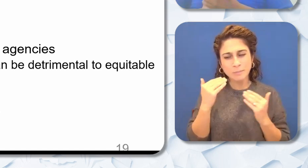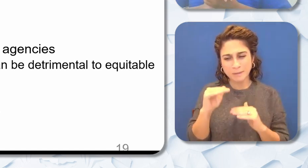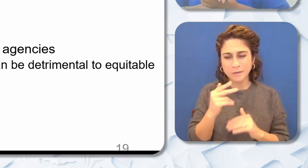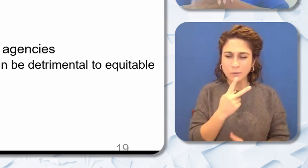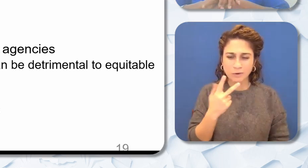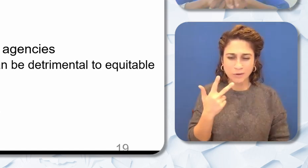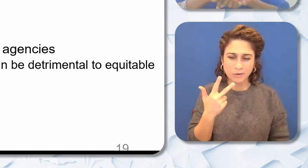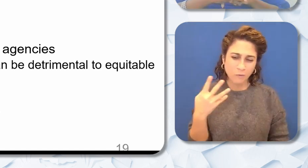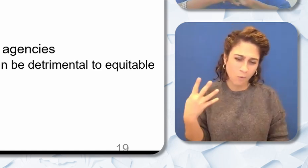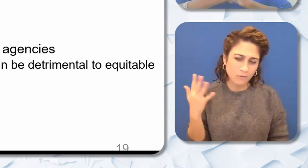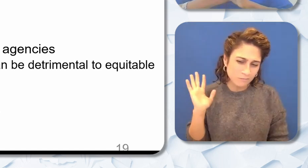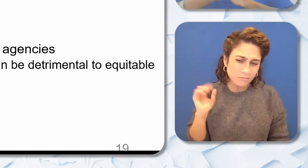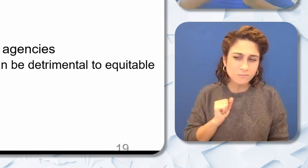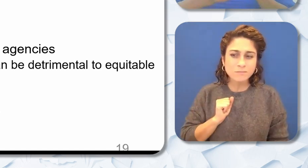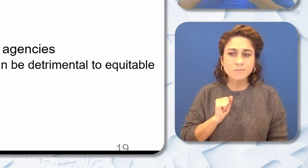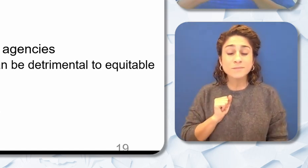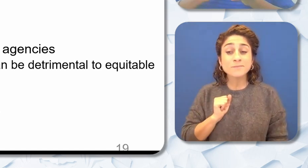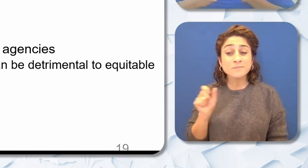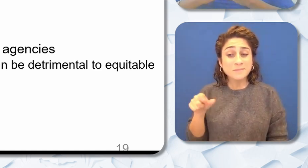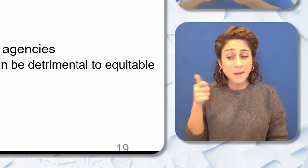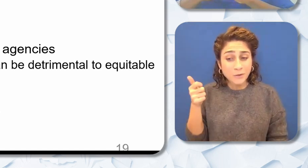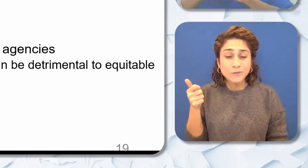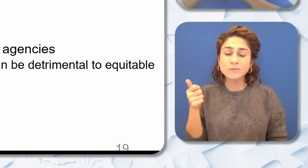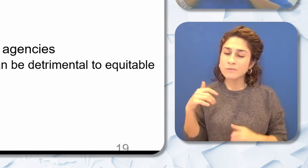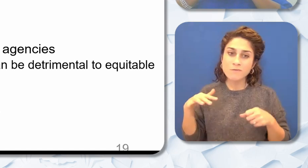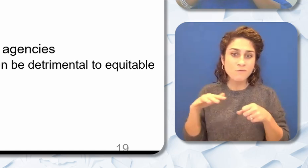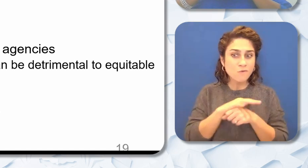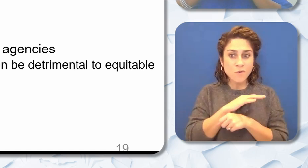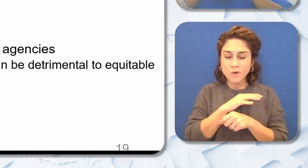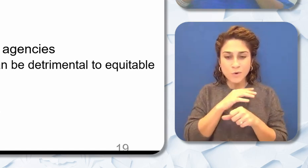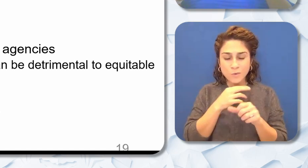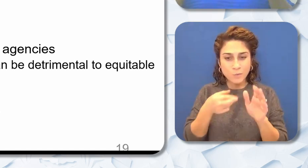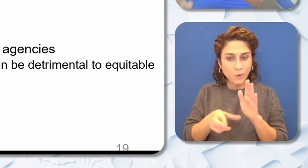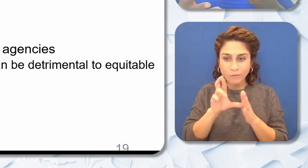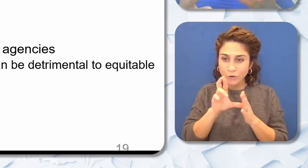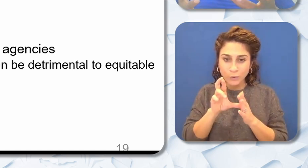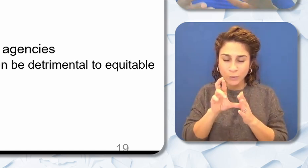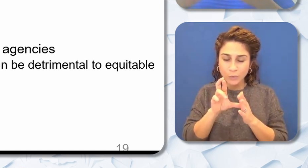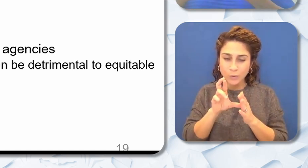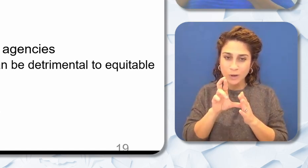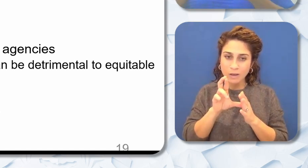Another thing thoroughly review employment recruitment agencies. That tends to be the most